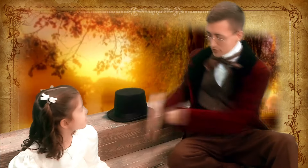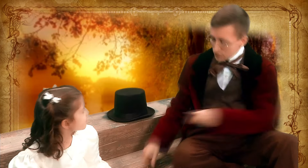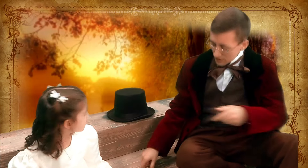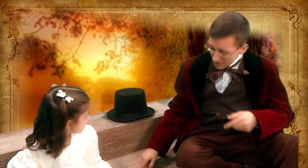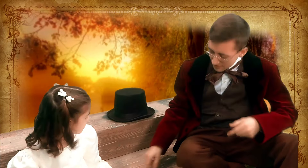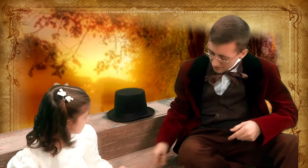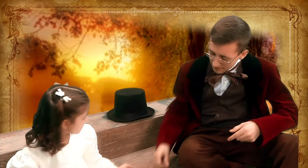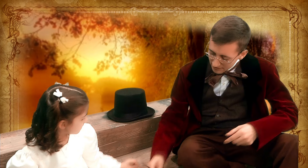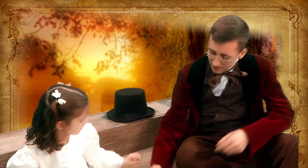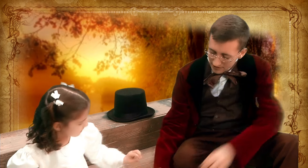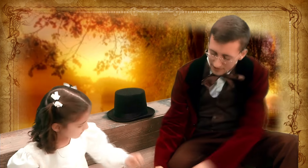Here, you try it.